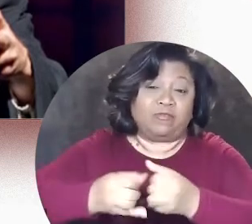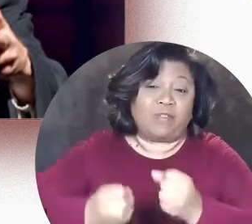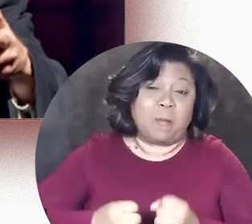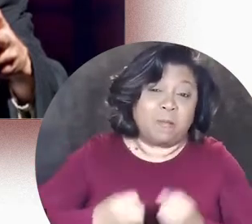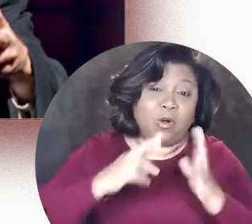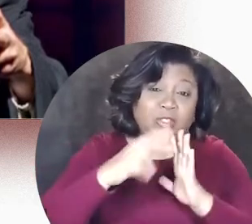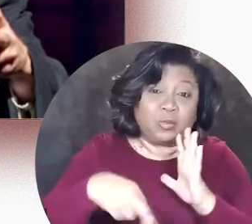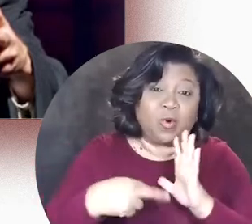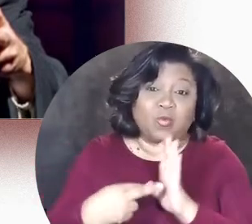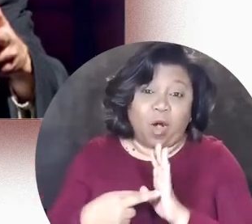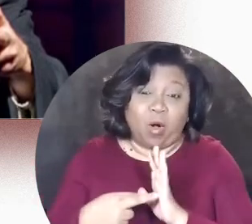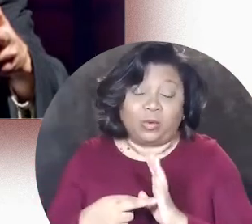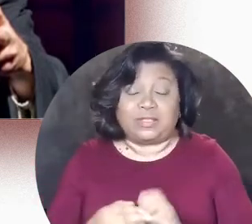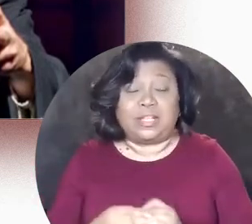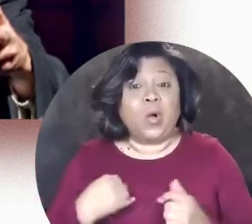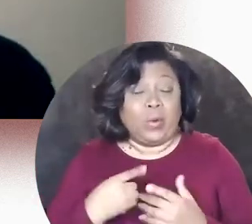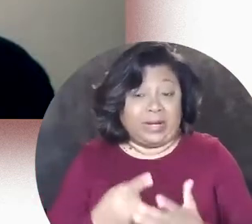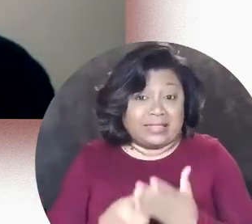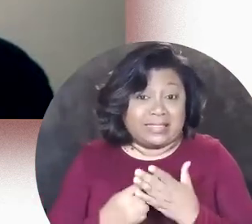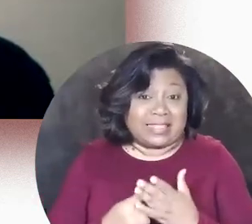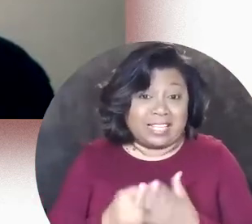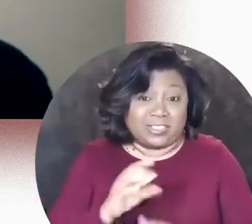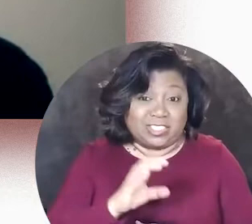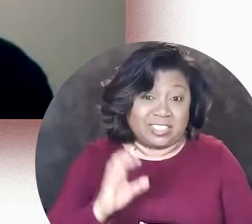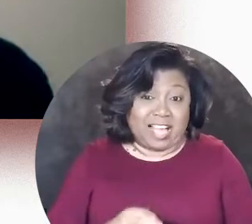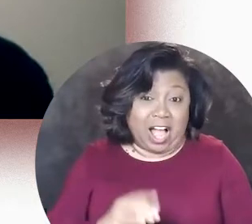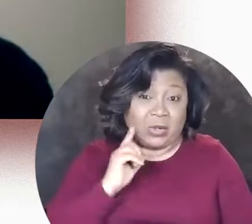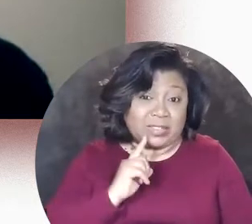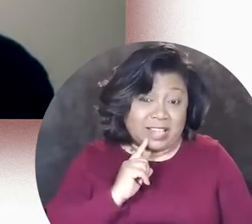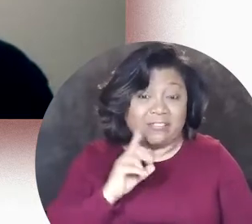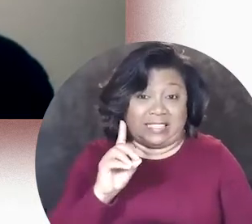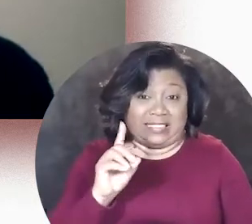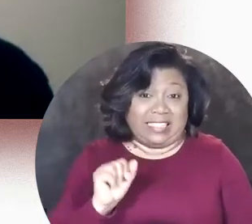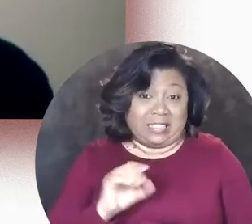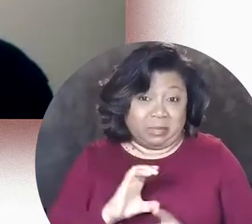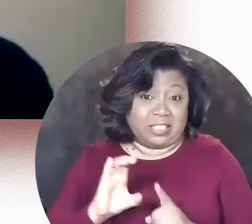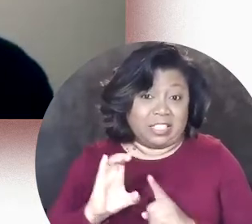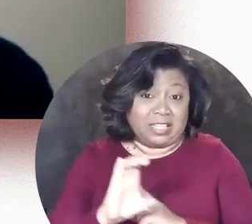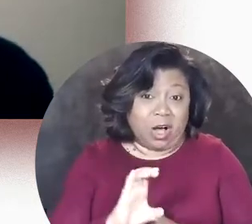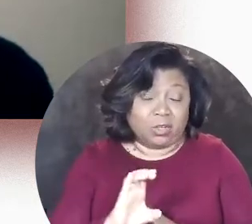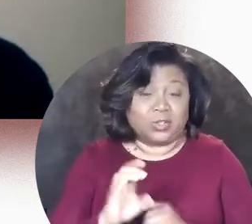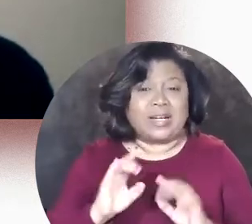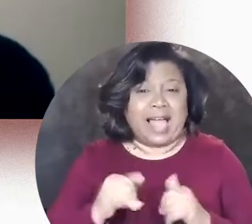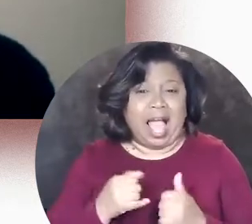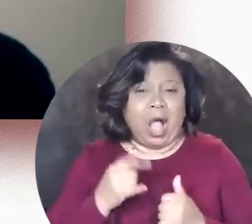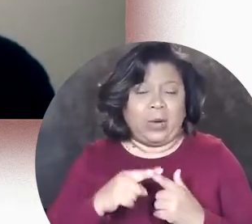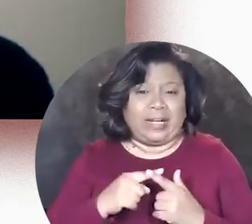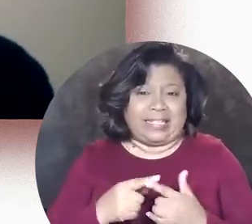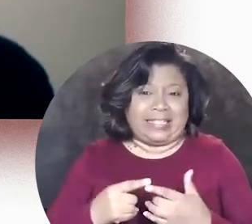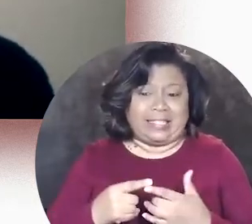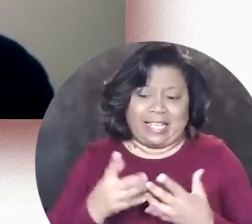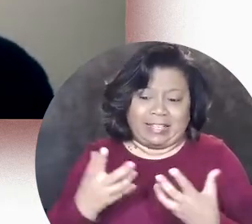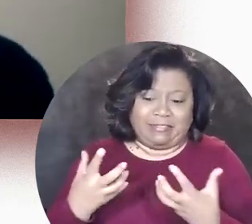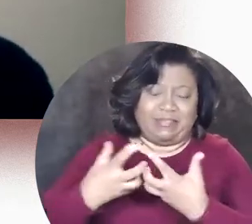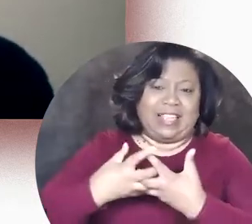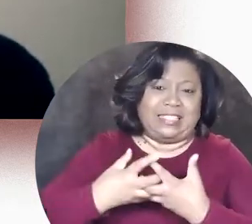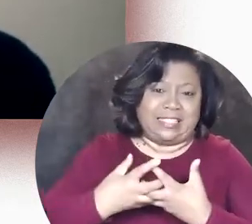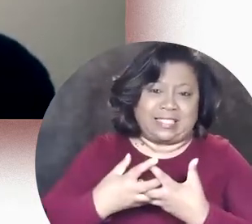for multiple roles we discussed Chicago Deaf and Disability Culture and how it fits into and